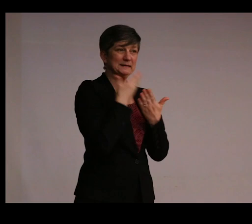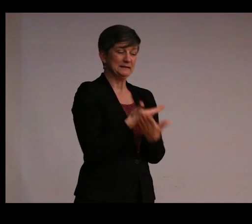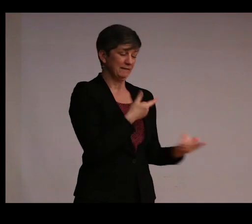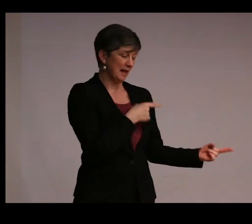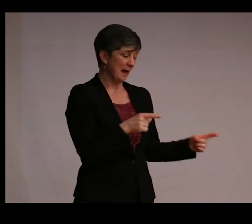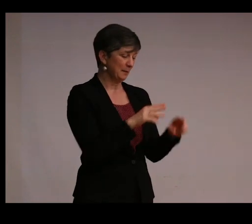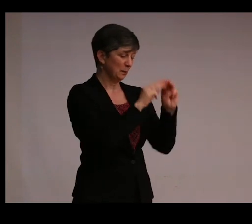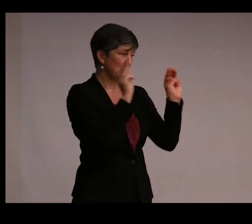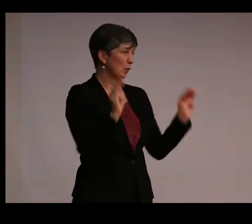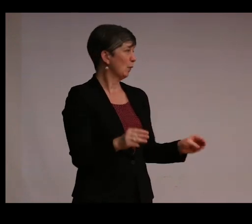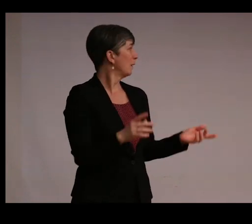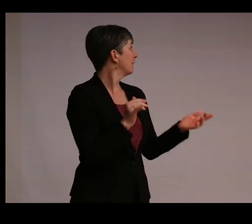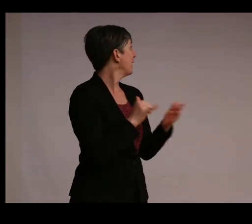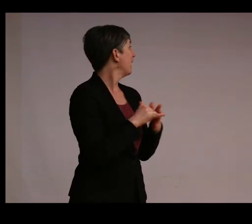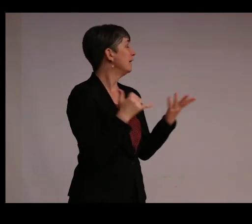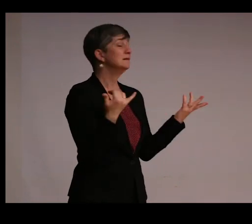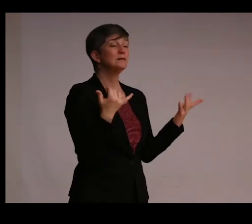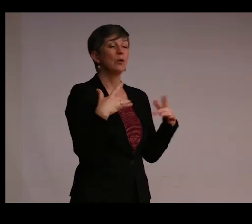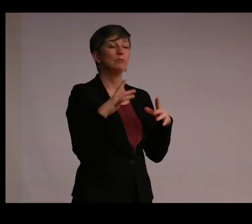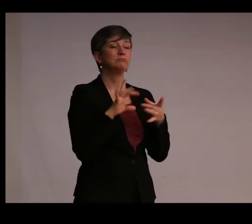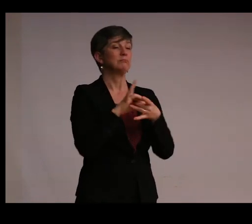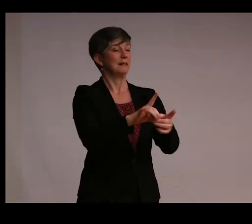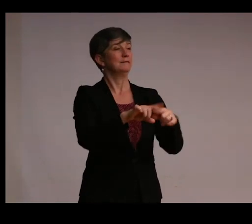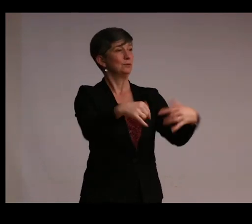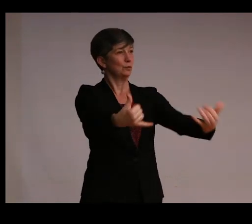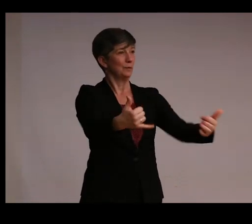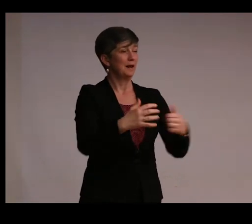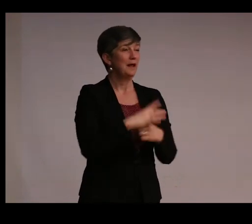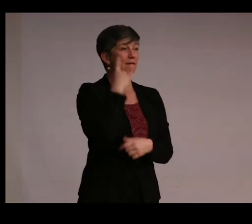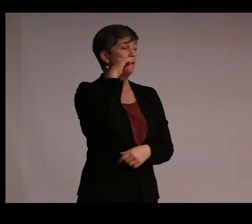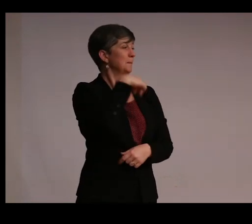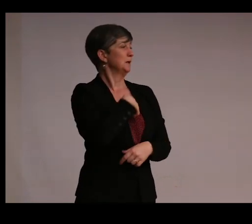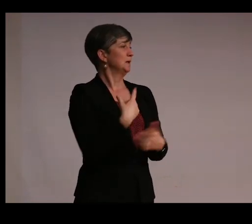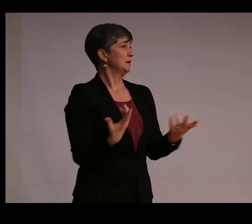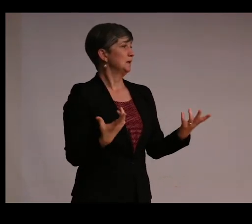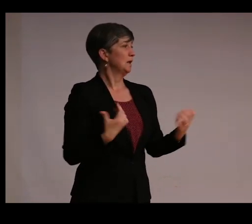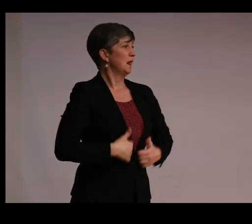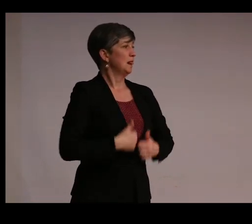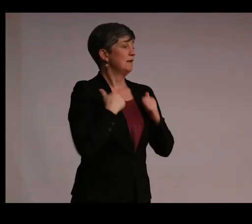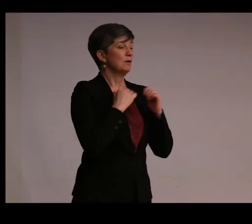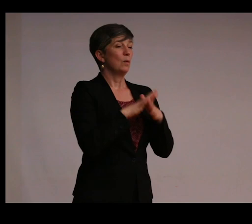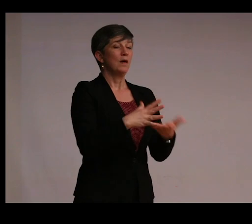in a museum in colonial Madras relevant today? For me, living with this archive of voices